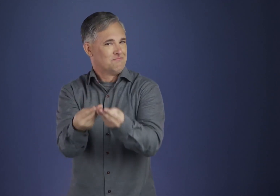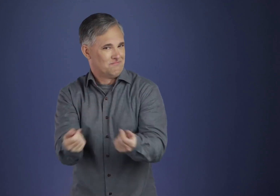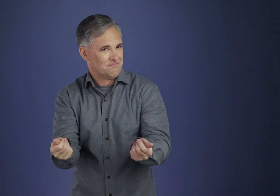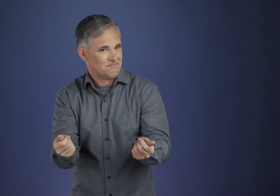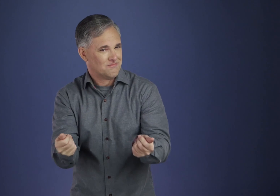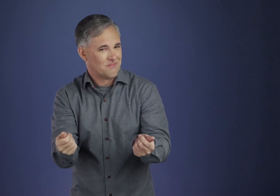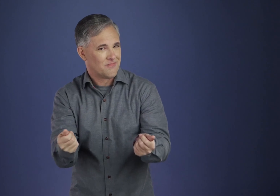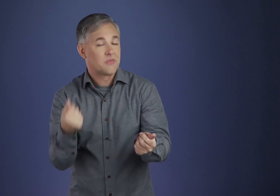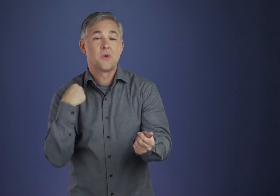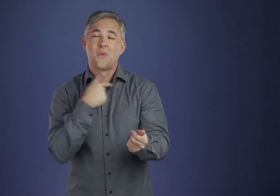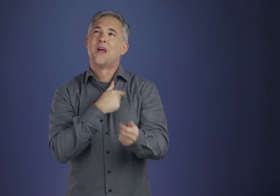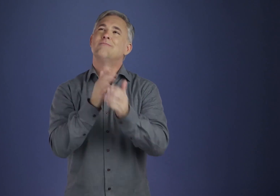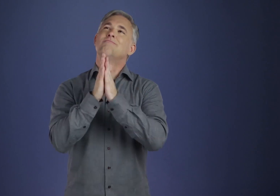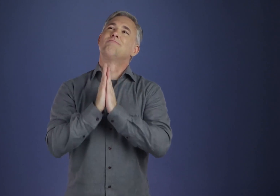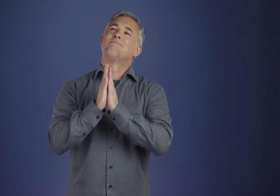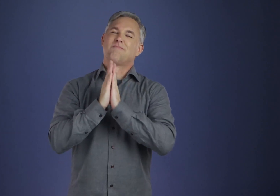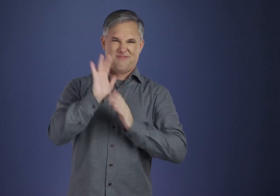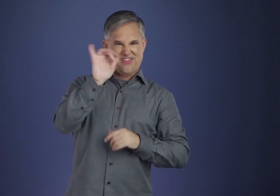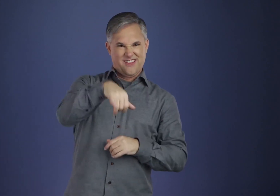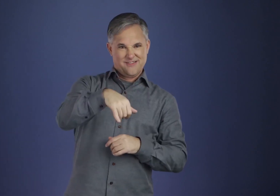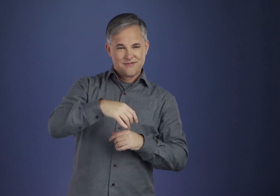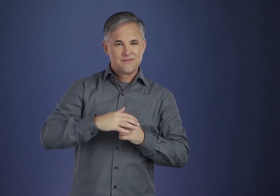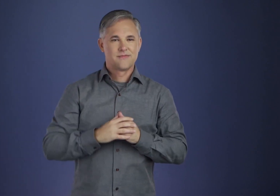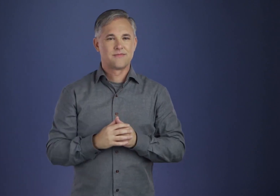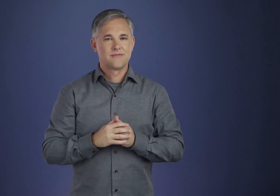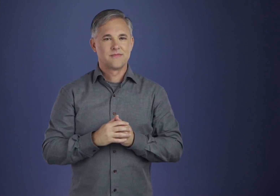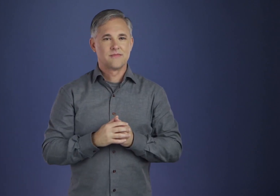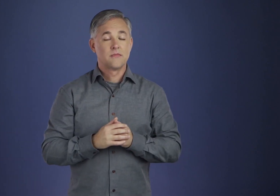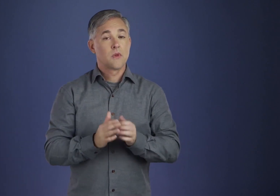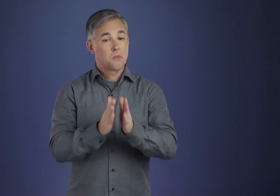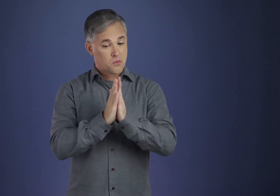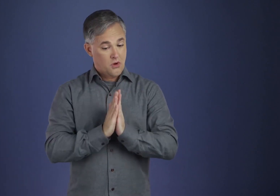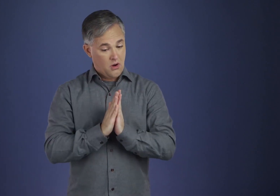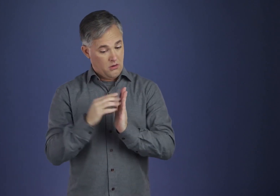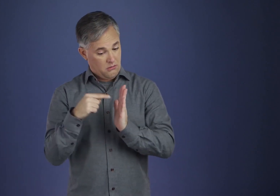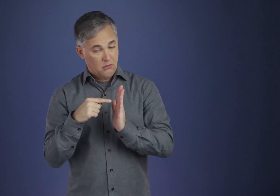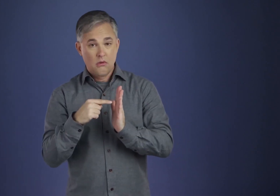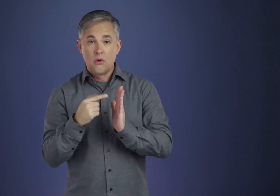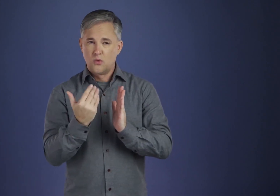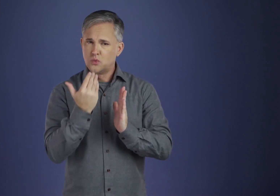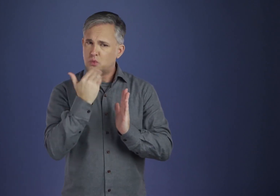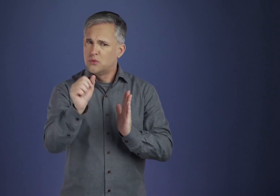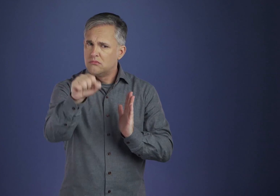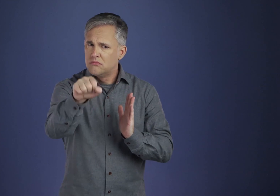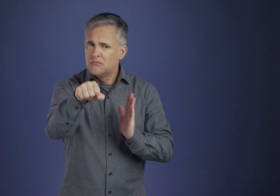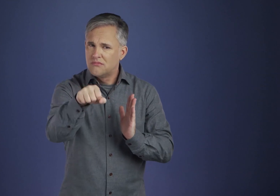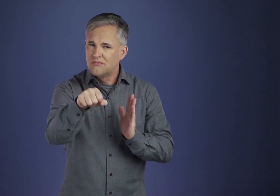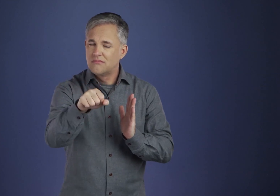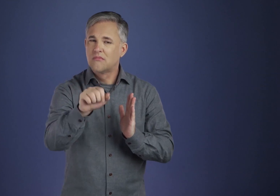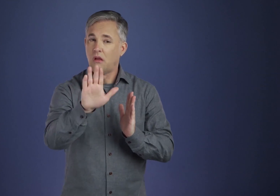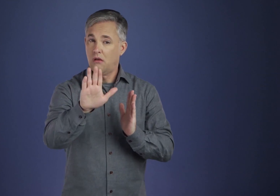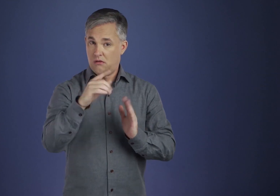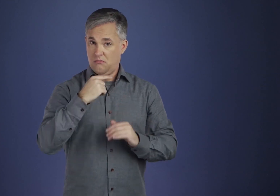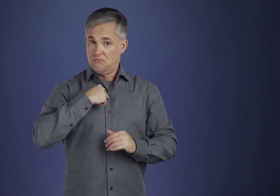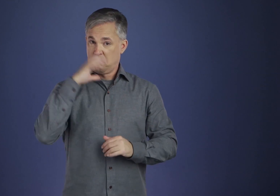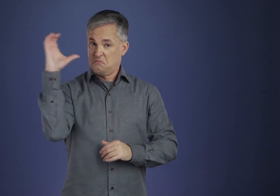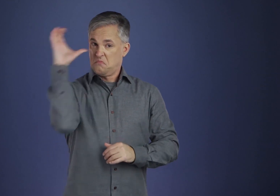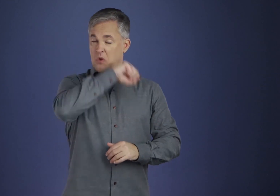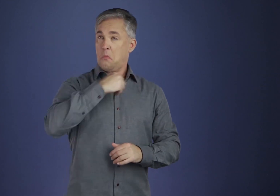that we know God's will for the person for whom we pray. This means that side by side with an earnest prayer